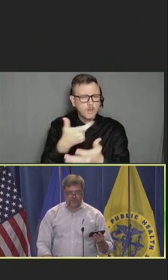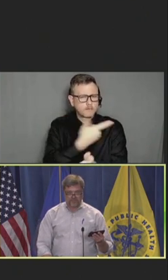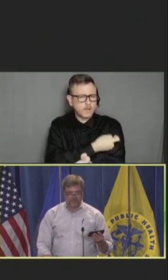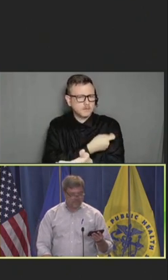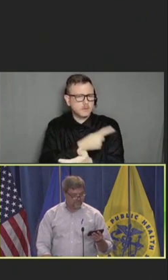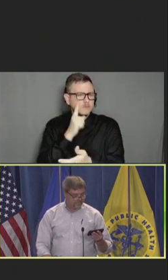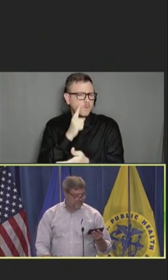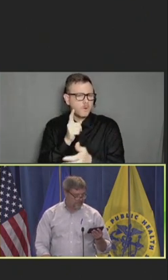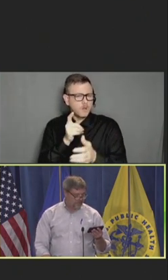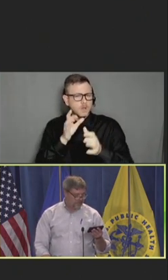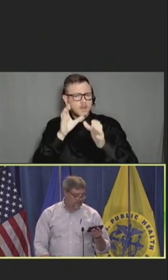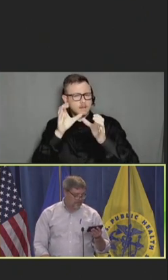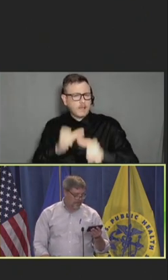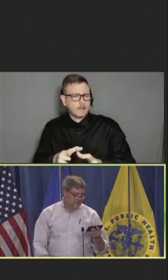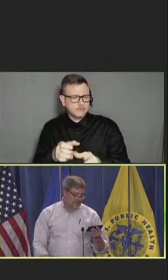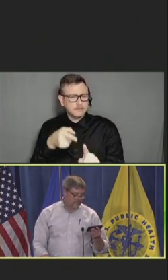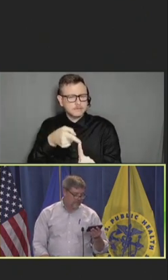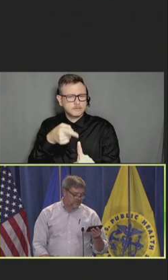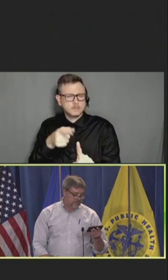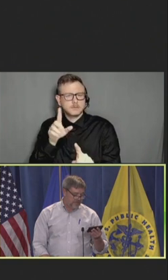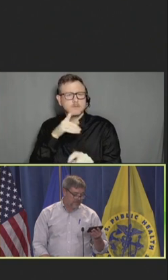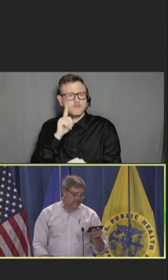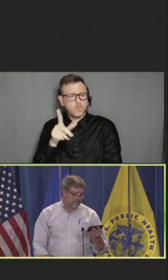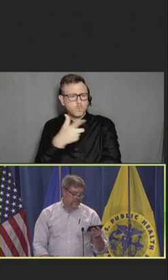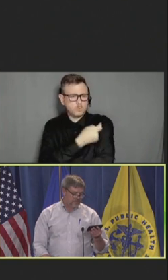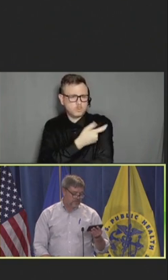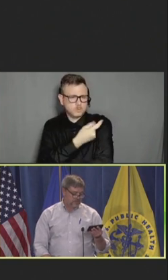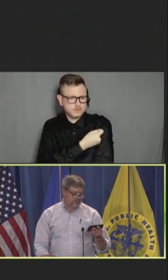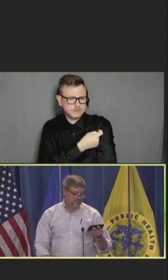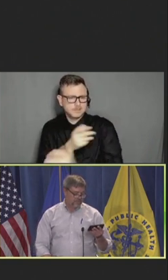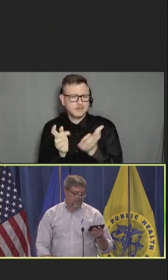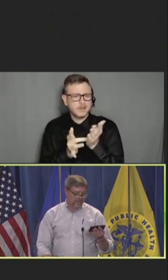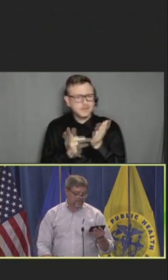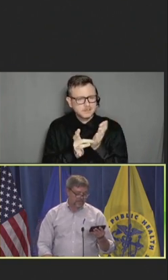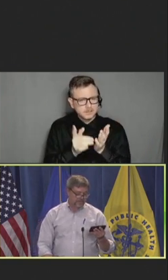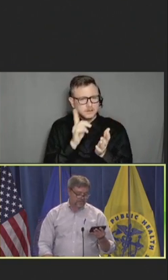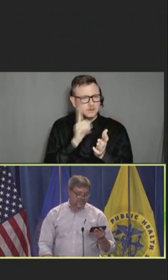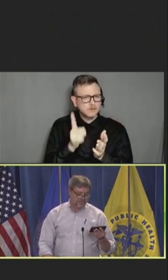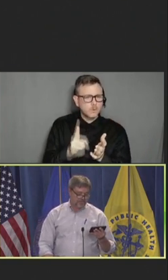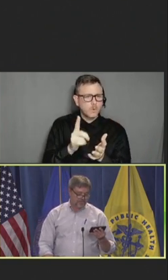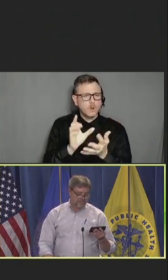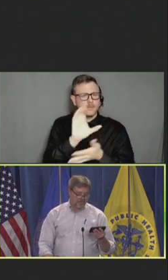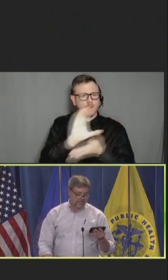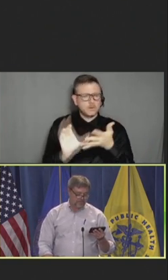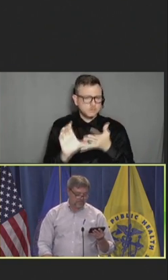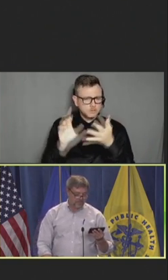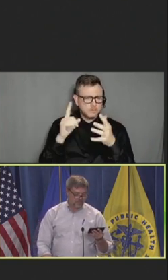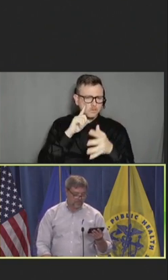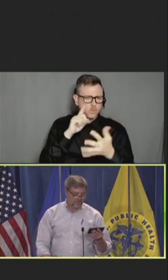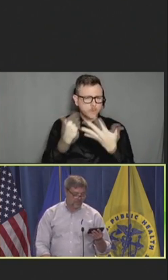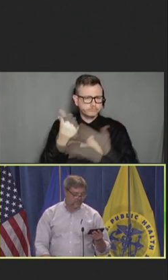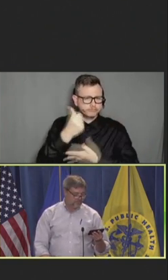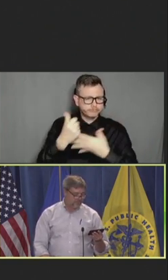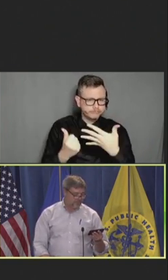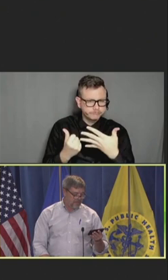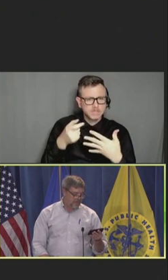NVAC should take the potential impact on disease burden, population health outcomes, health